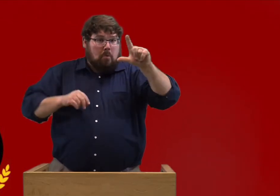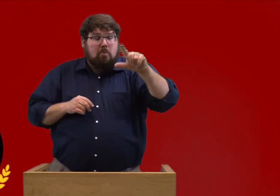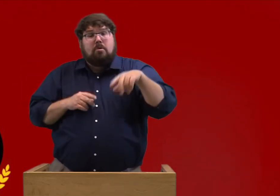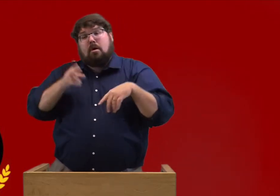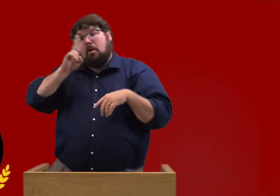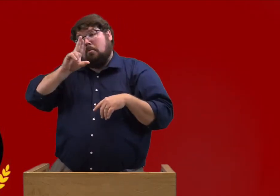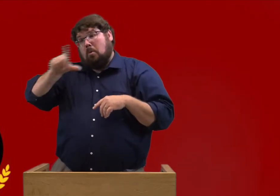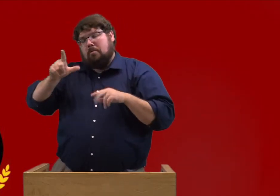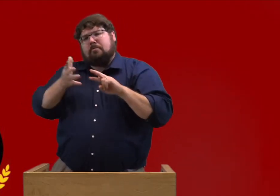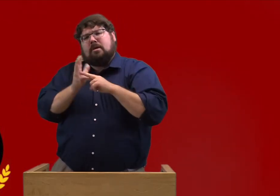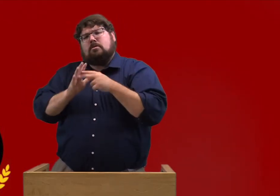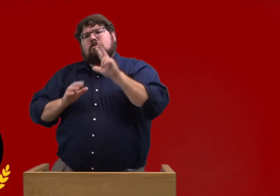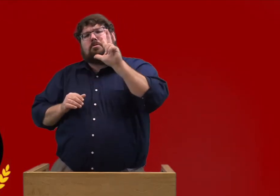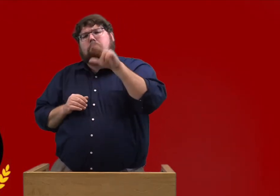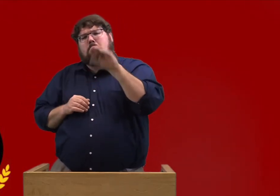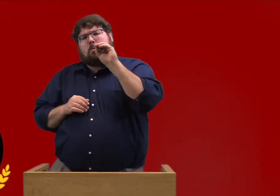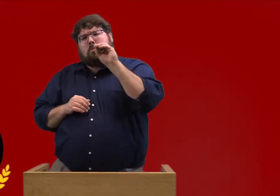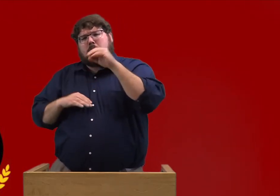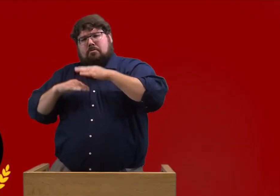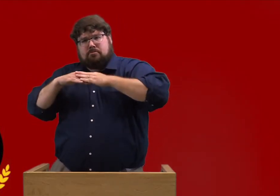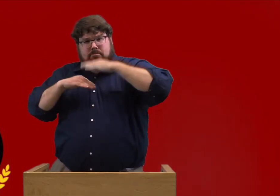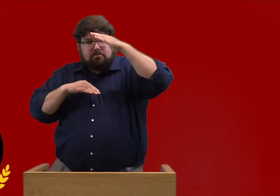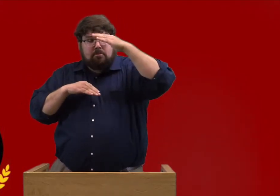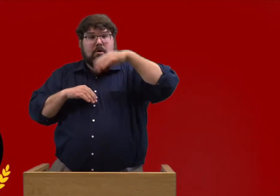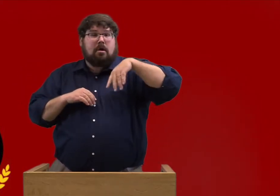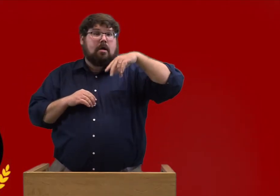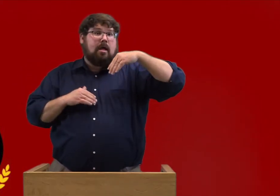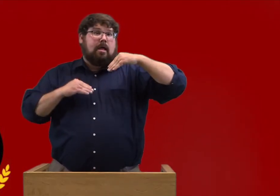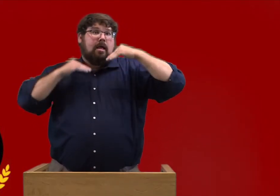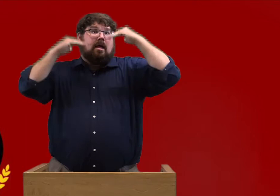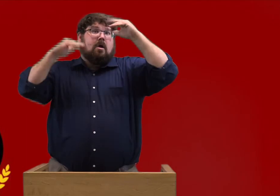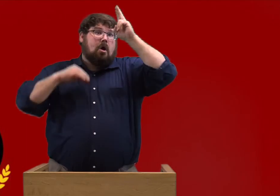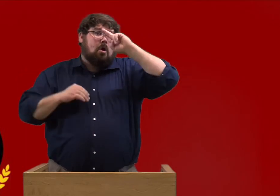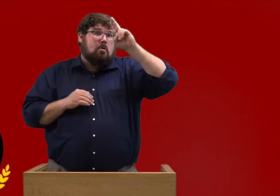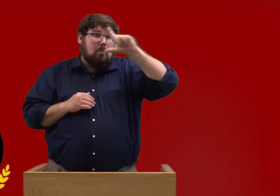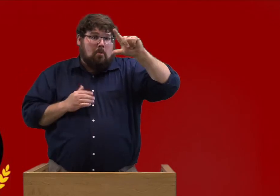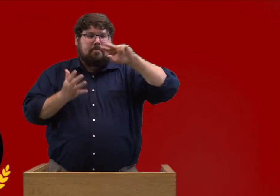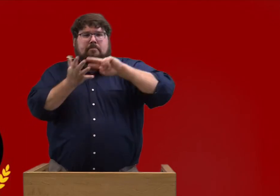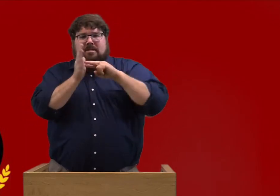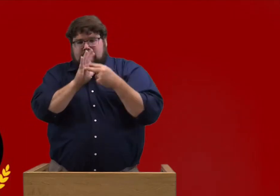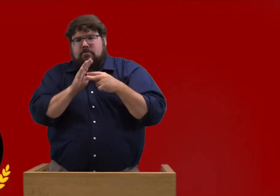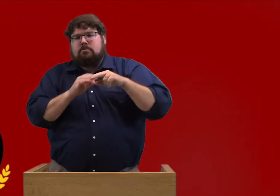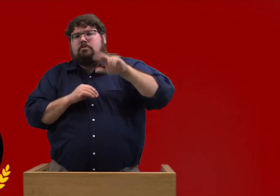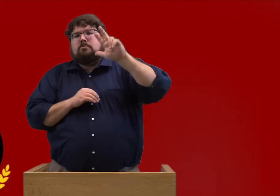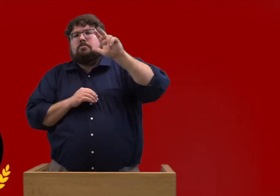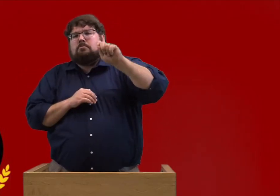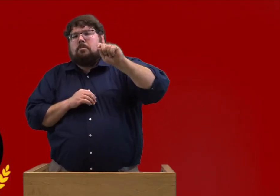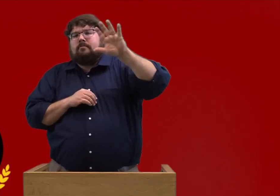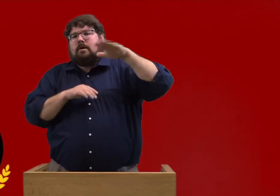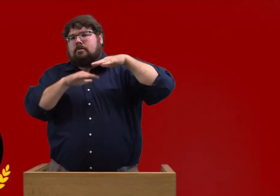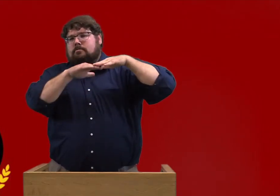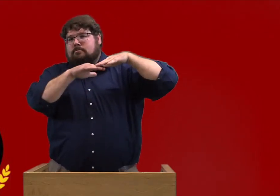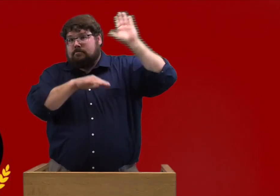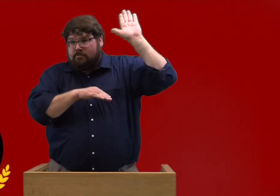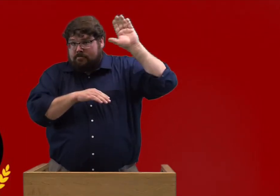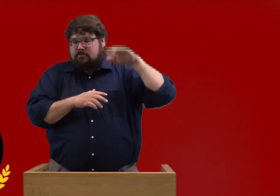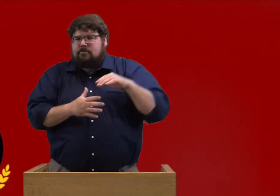Honor roll and high honor roll: honor roll is 3.0 and above, high honor roll is 3.5 and